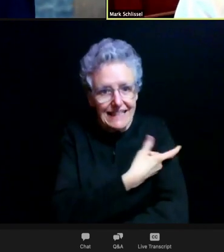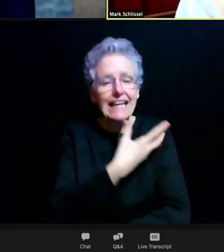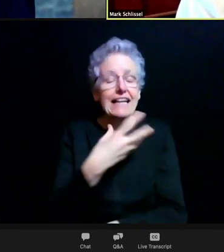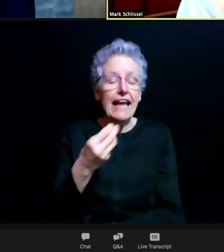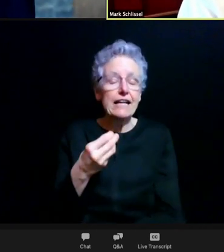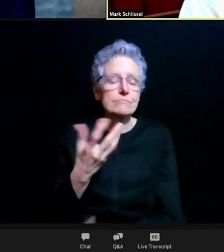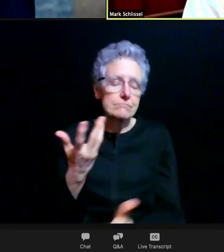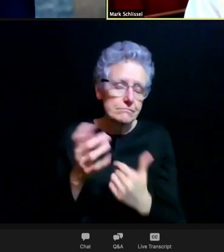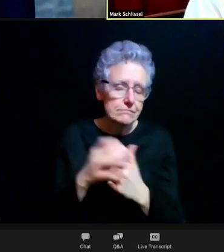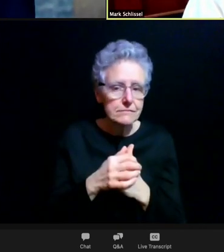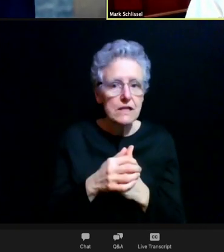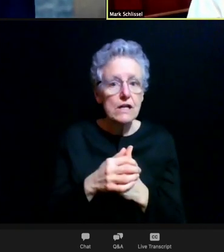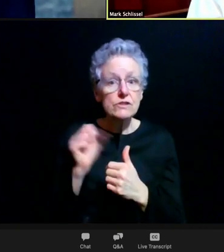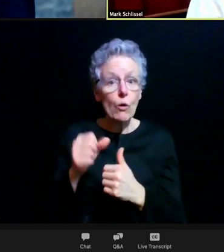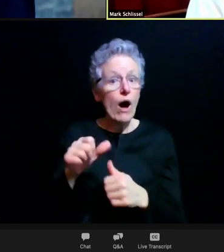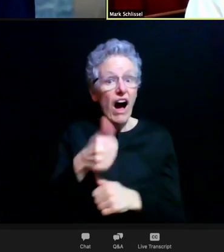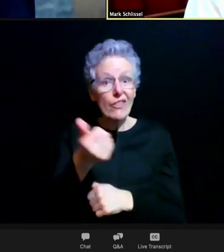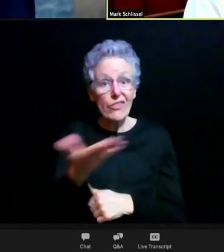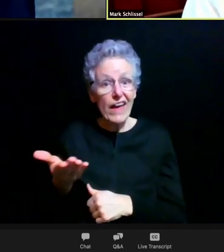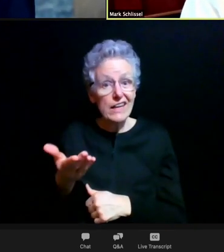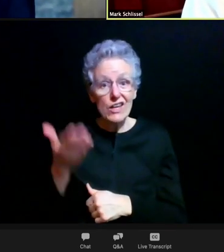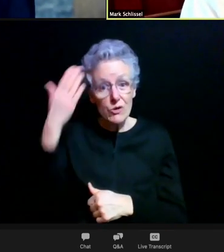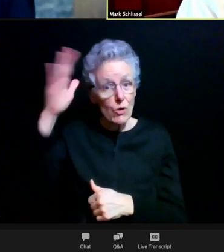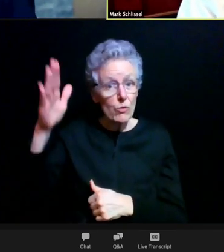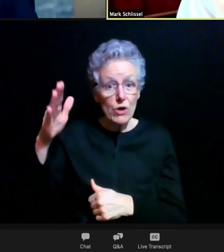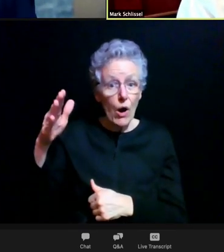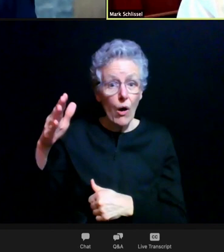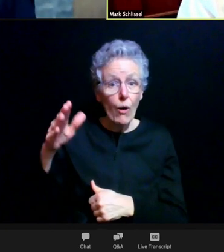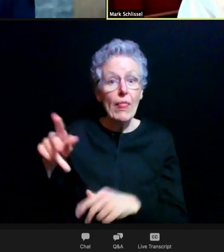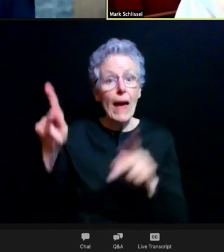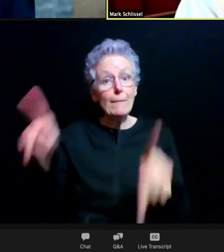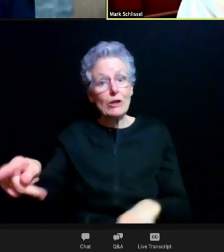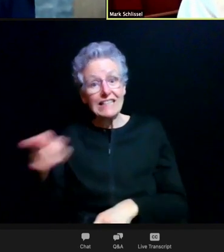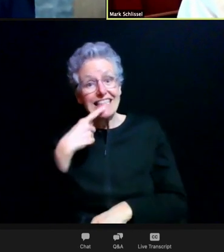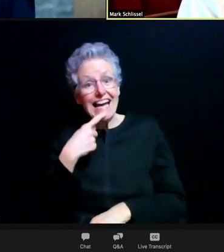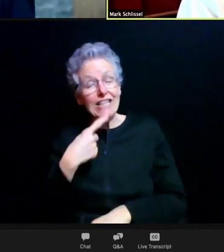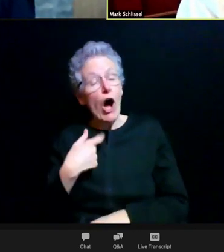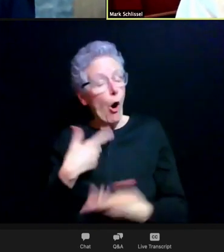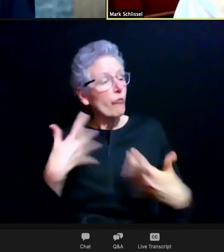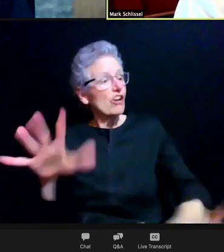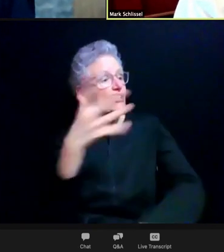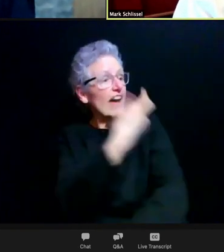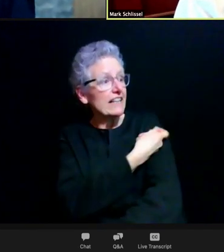that says they're vaccinated was really vaccinated. And that's a tough thing to say